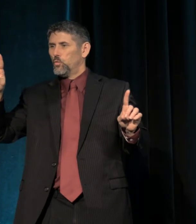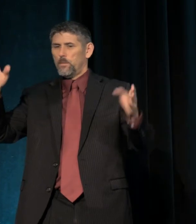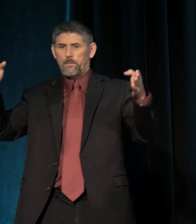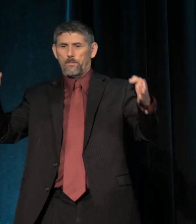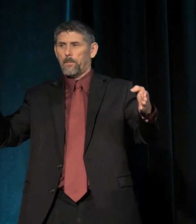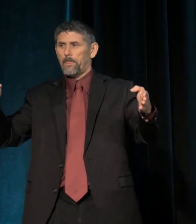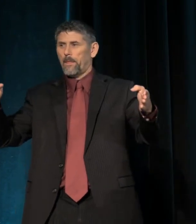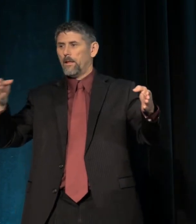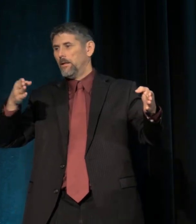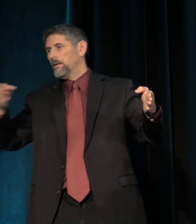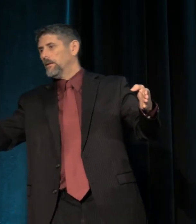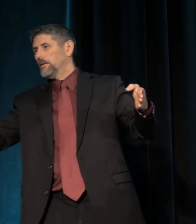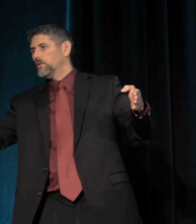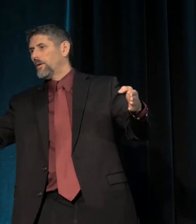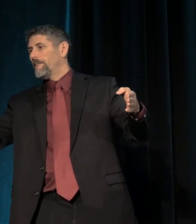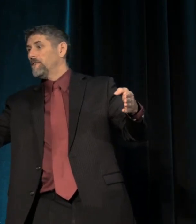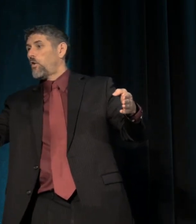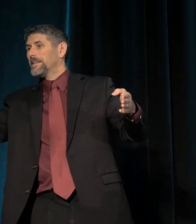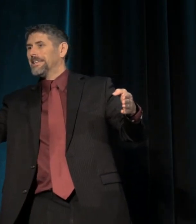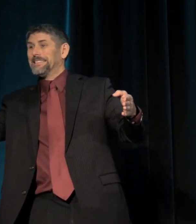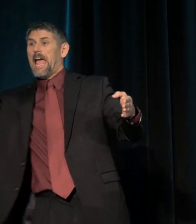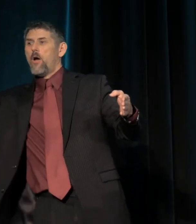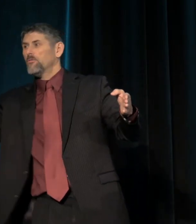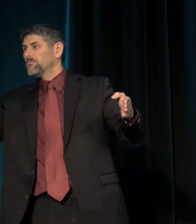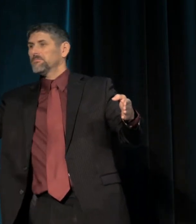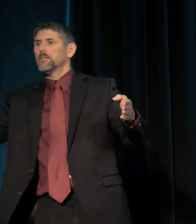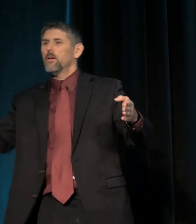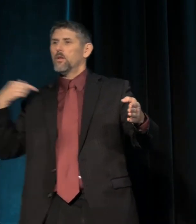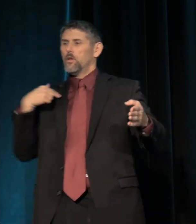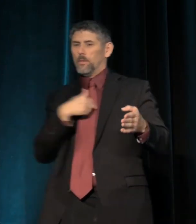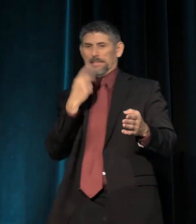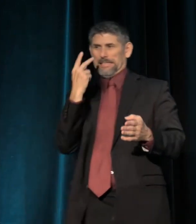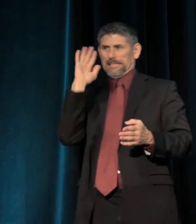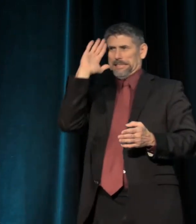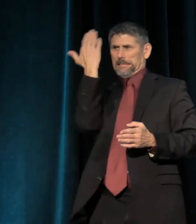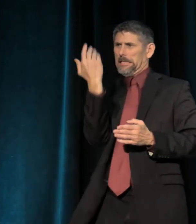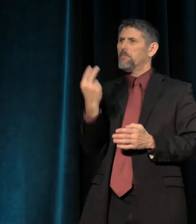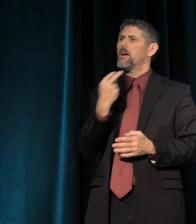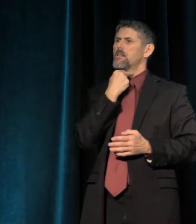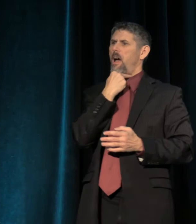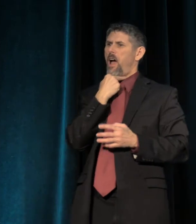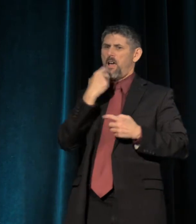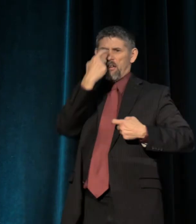to 2014 on up to now, we seem caught in a cycle of crisis.